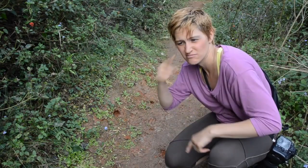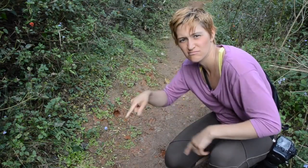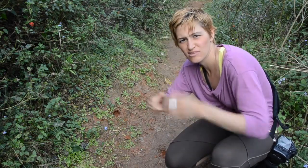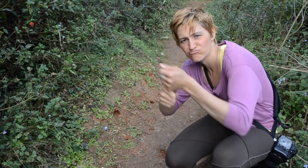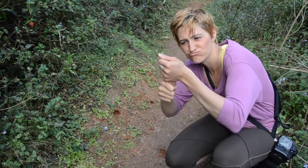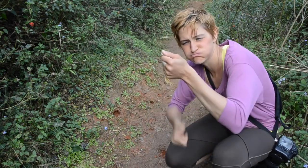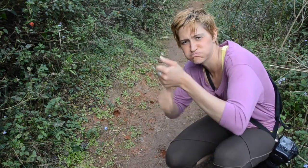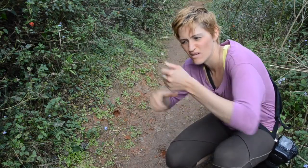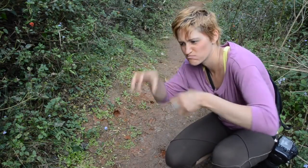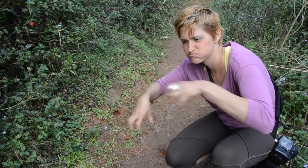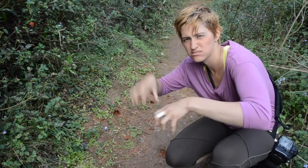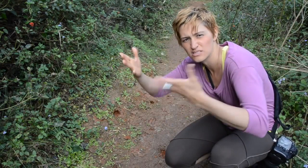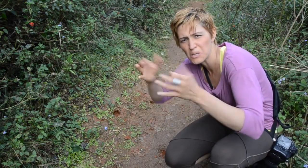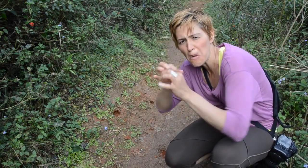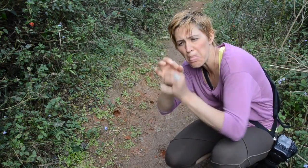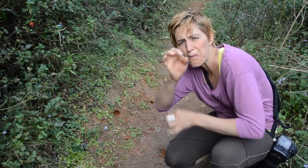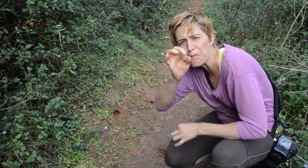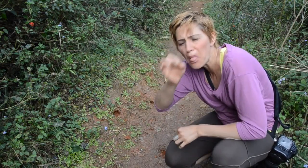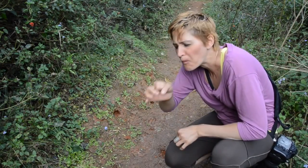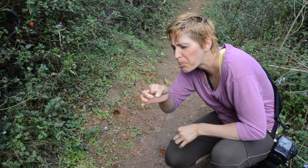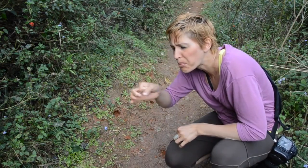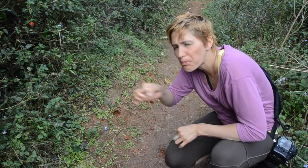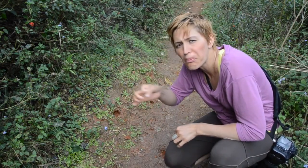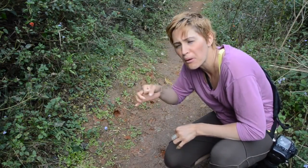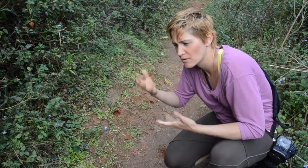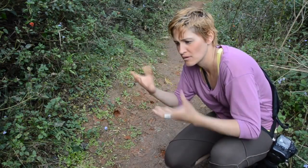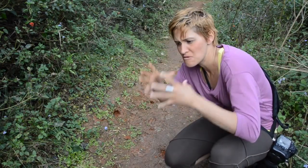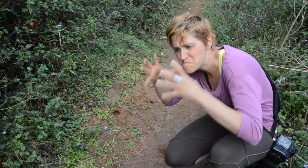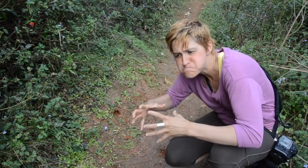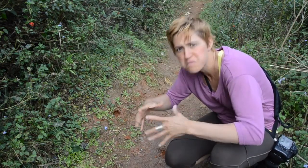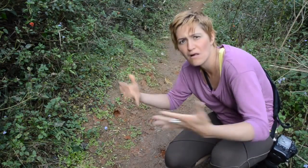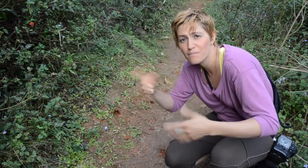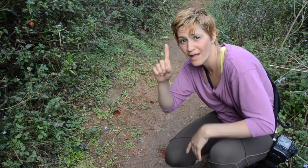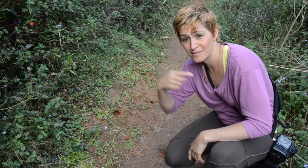Animal feces, in little balls to big turds are also easily sighted on the trail. I